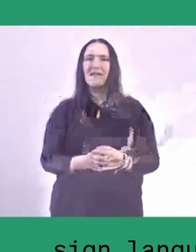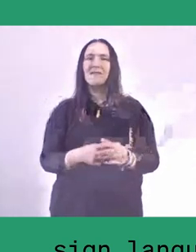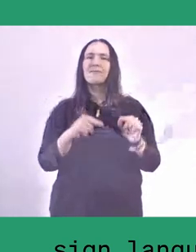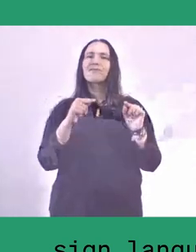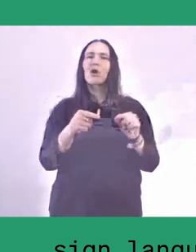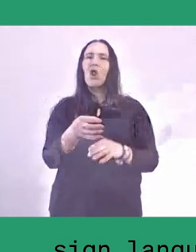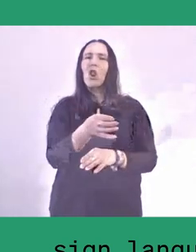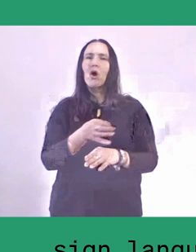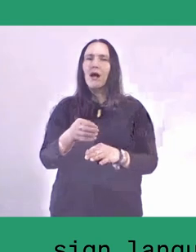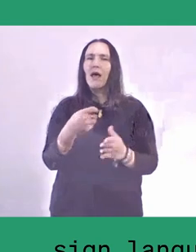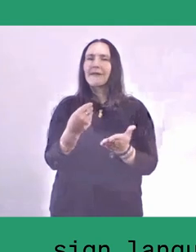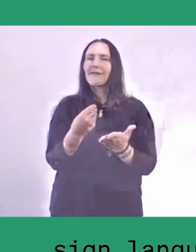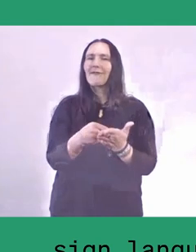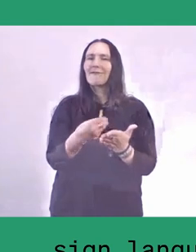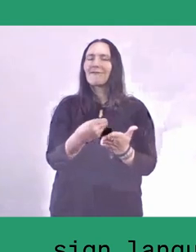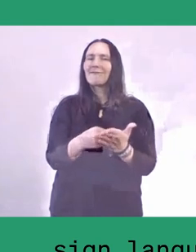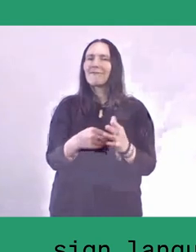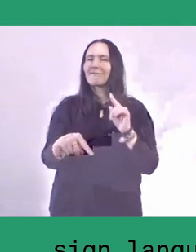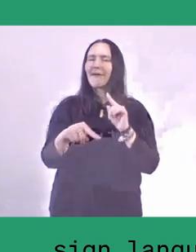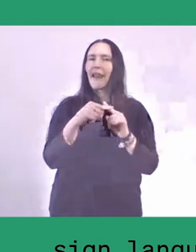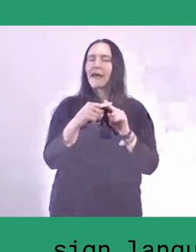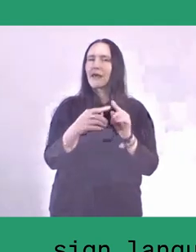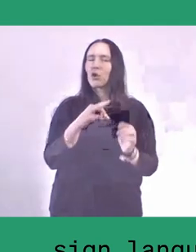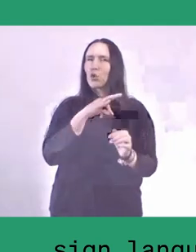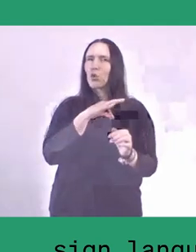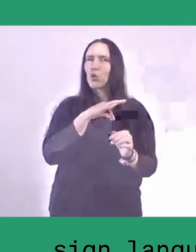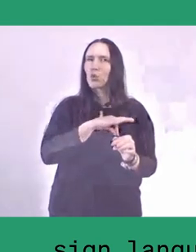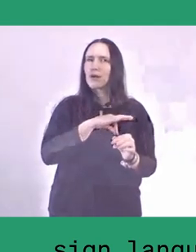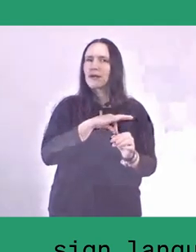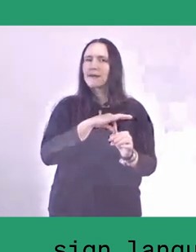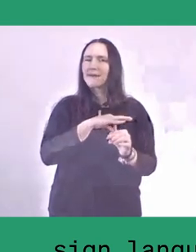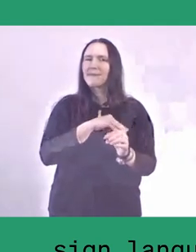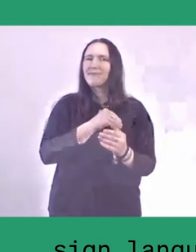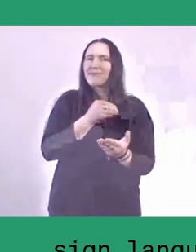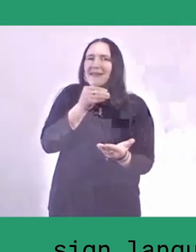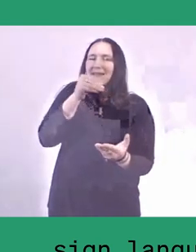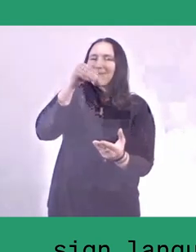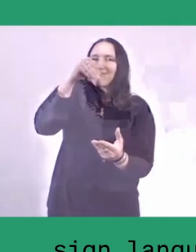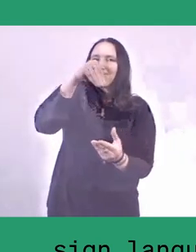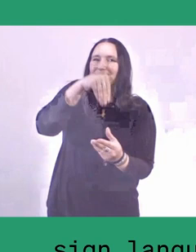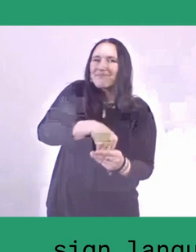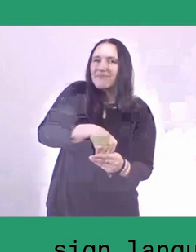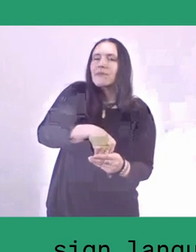is that the local value is embodied in the biodiversity of the land.